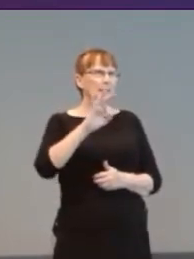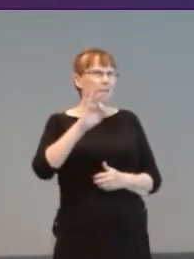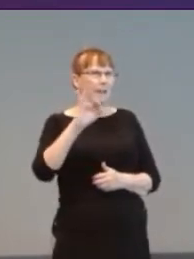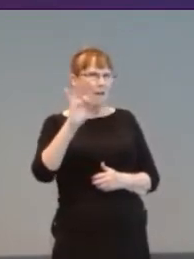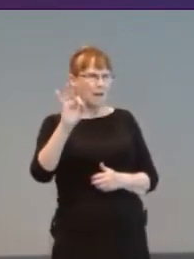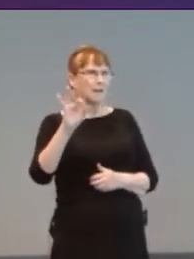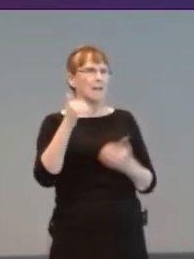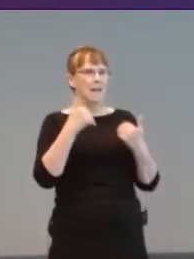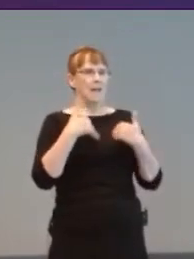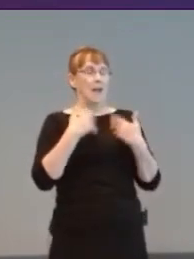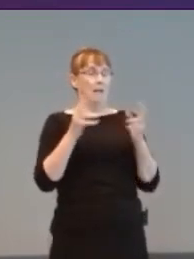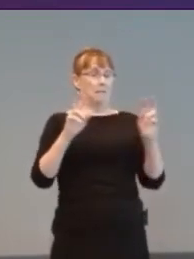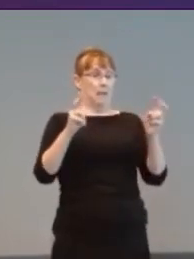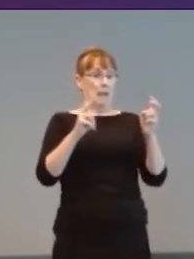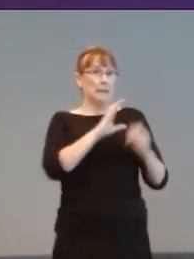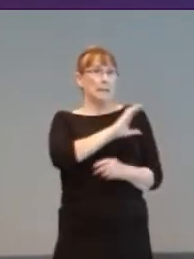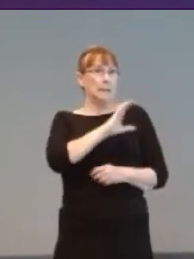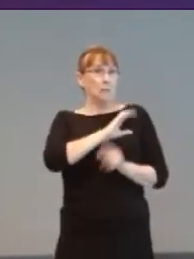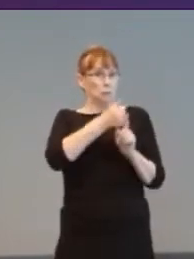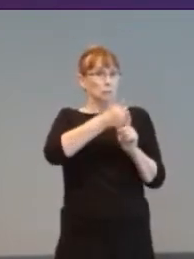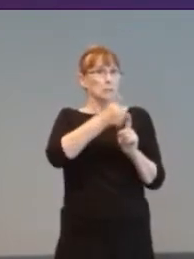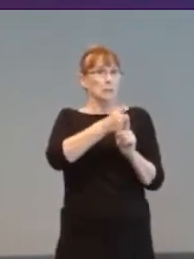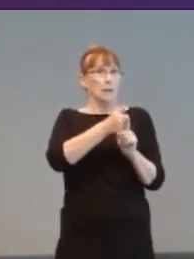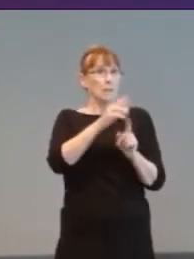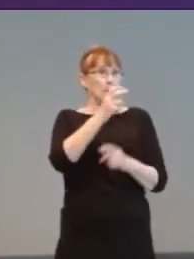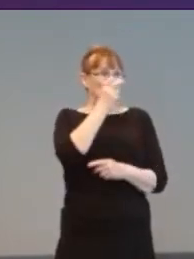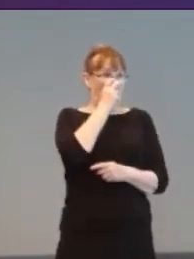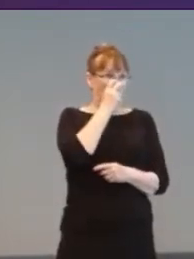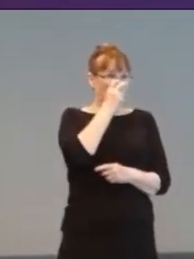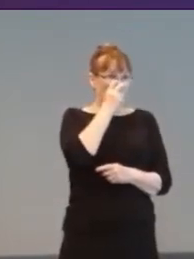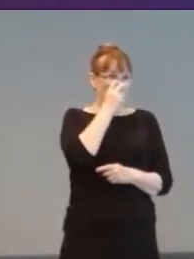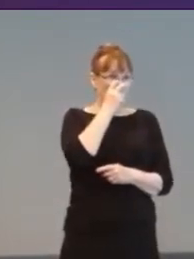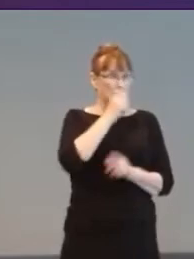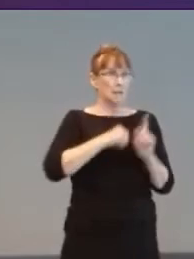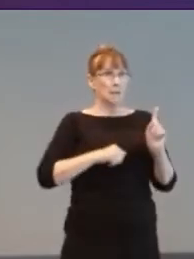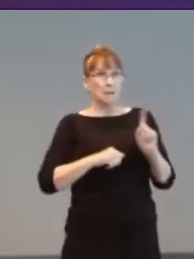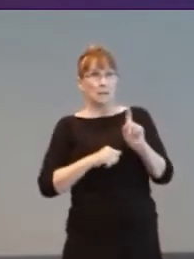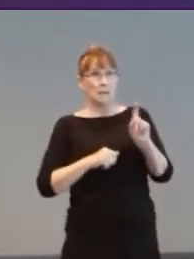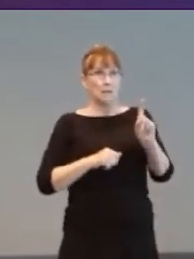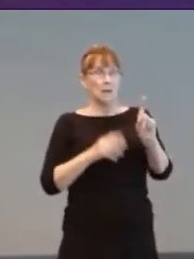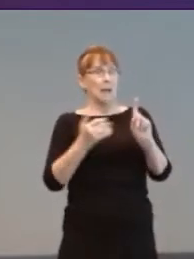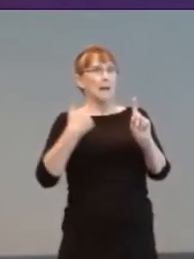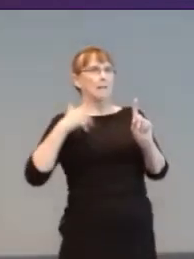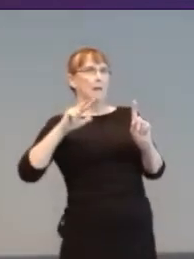it was its “holophonic” point-and-click 3D sound interface that made the difference.